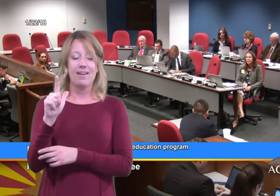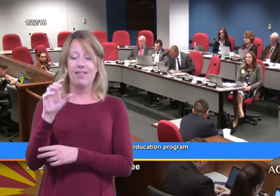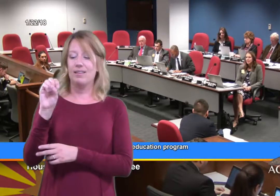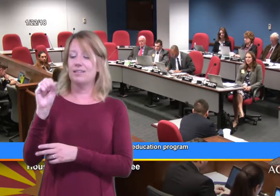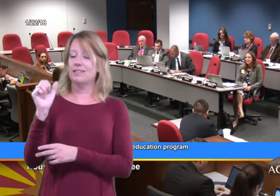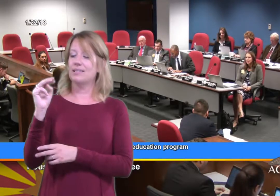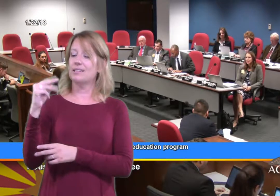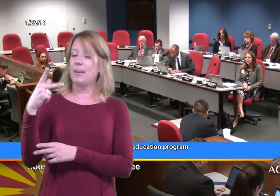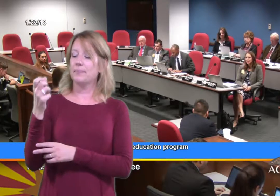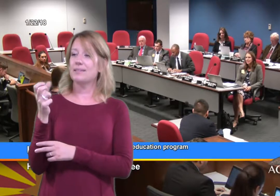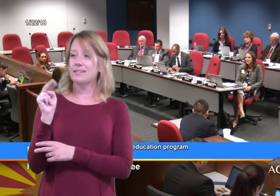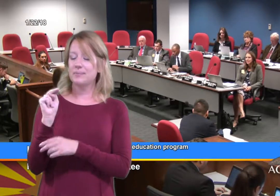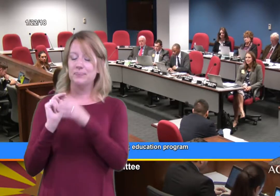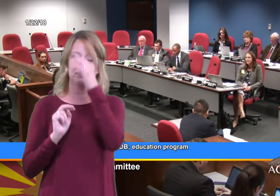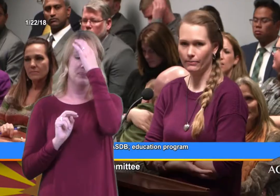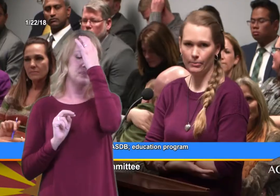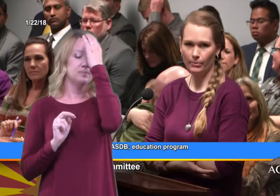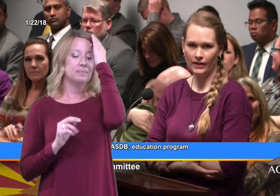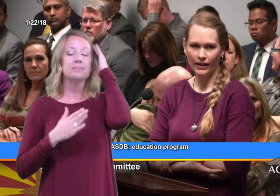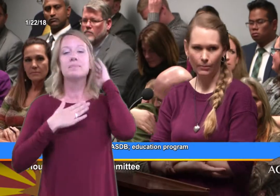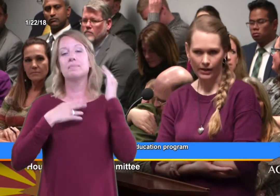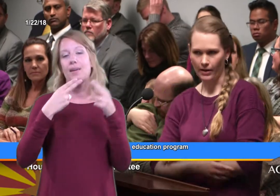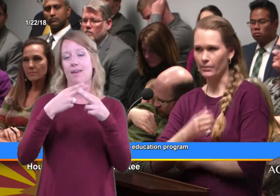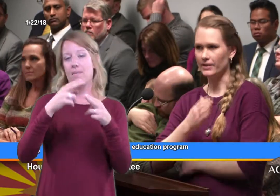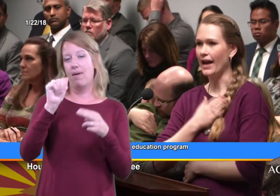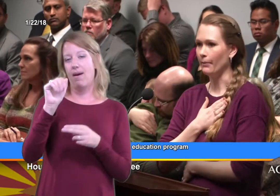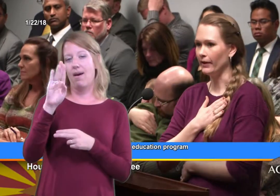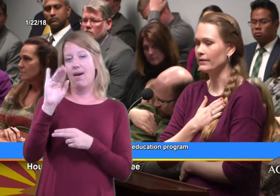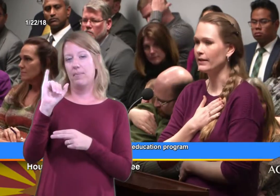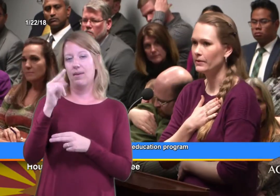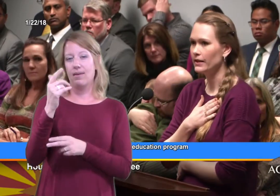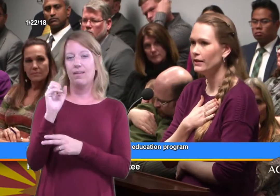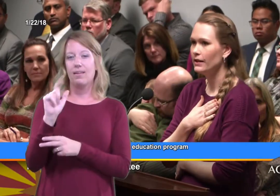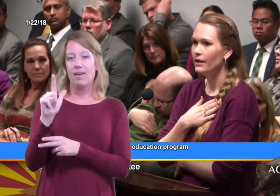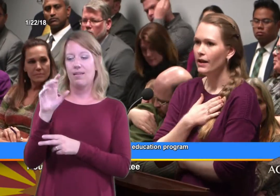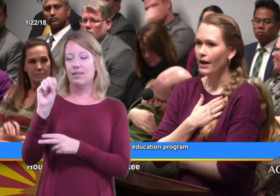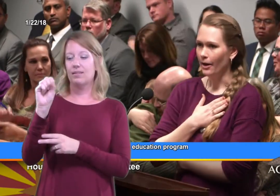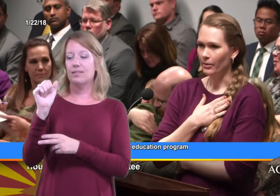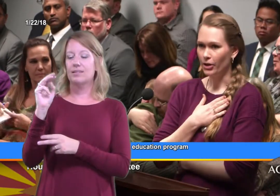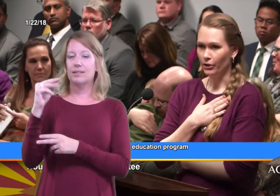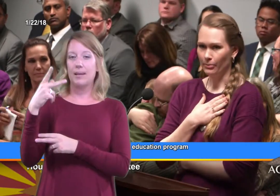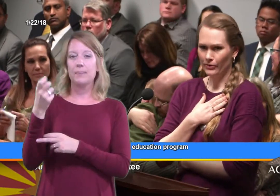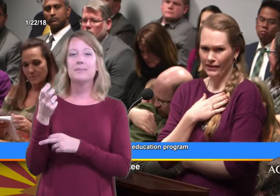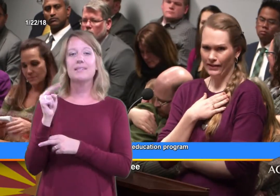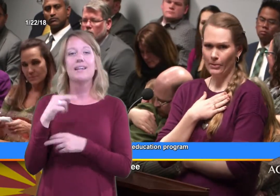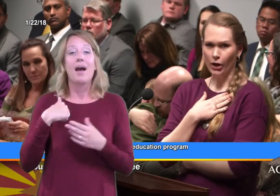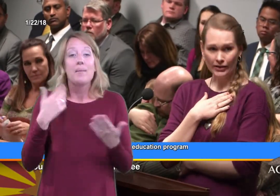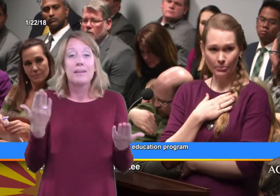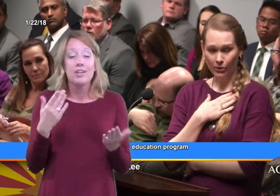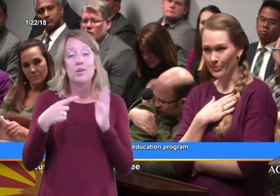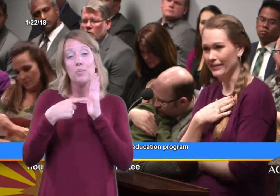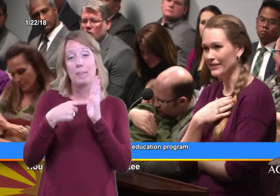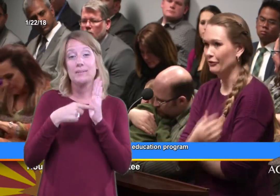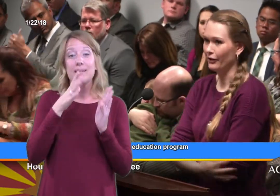(Abigail Sampson) Good afternoon, Mr. Chairman, members of the committee, my name is Abigail Sampson. I'm here to represent the parent's perspective